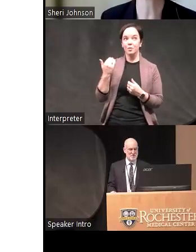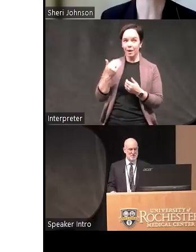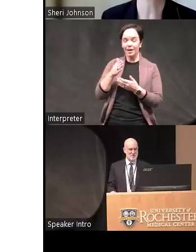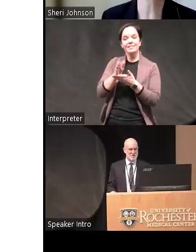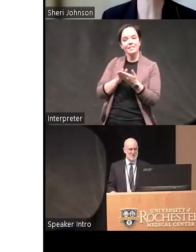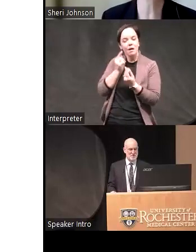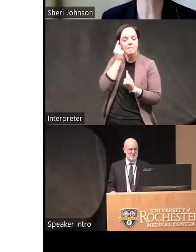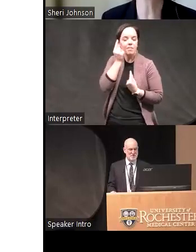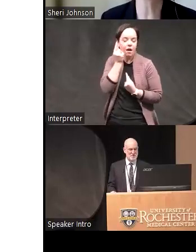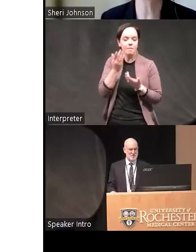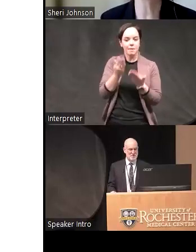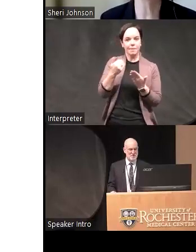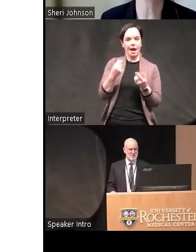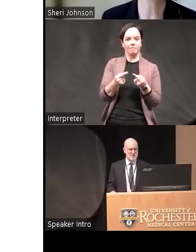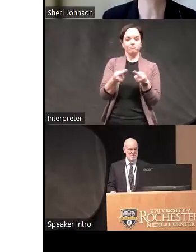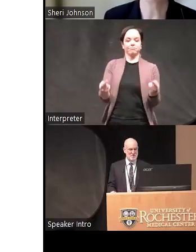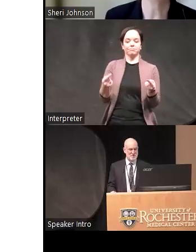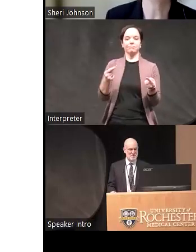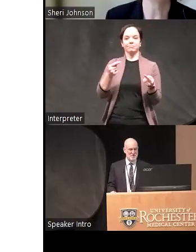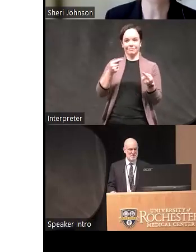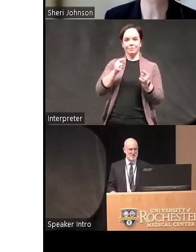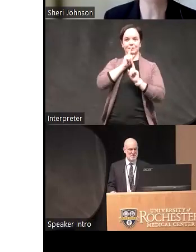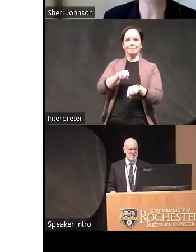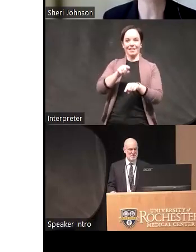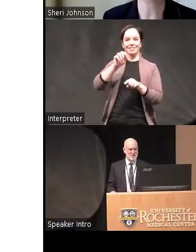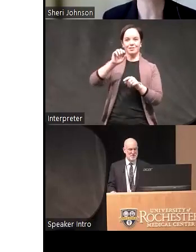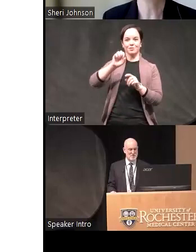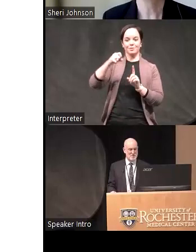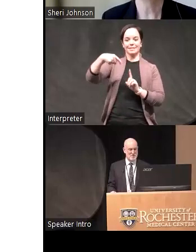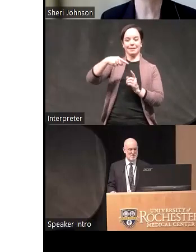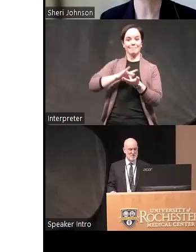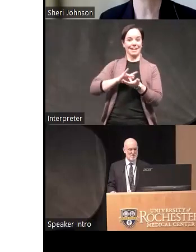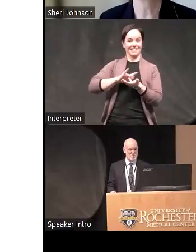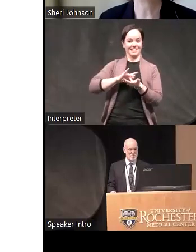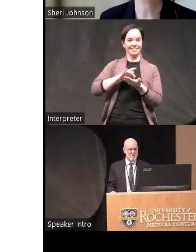a paradoxical response to stimulants I think there was controversy and maybe a a decision that that